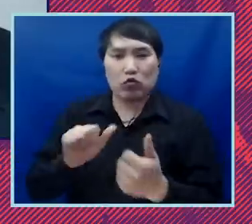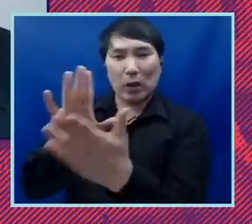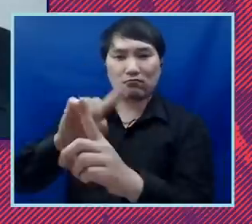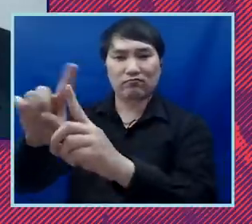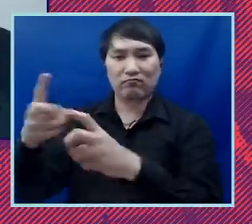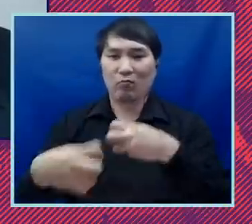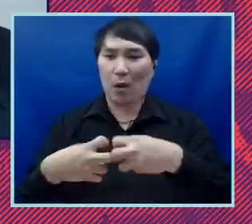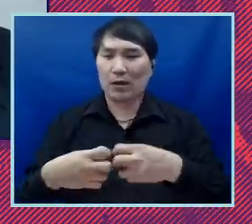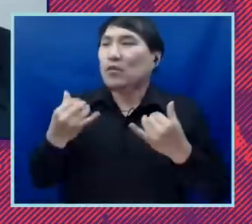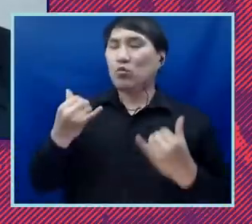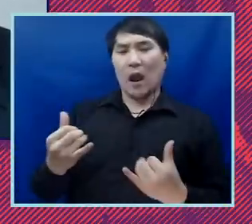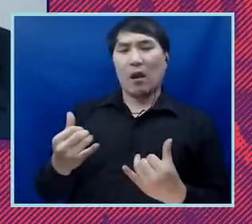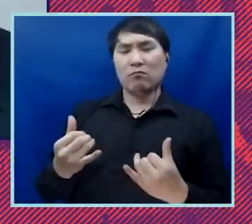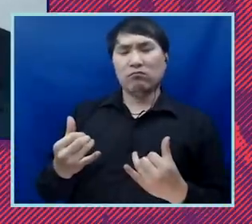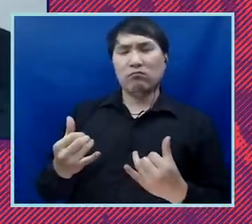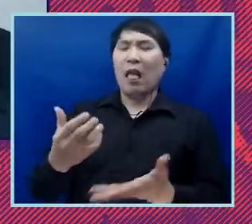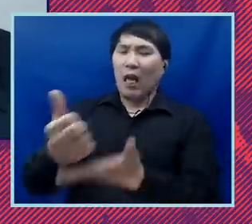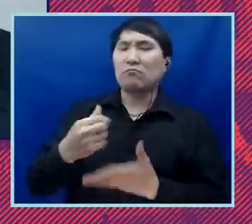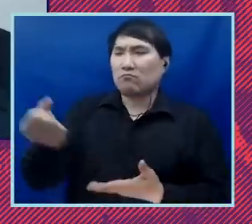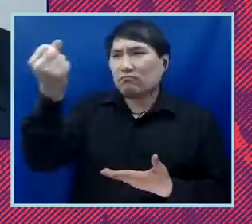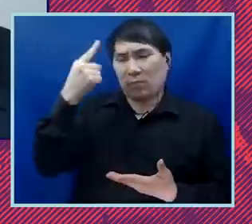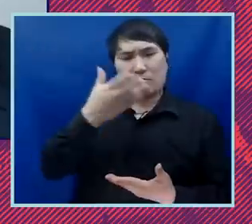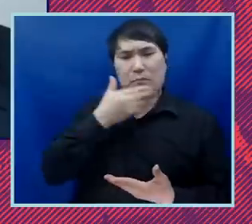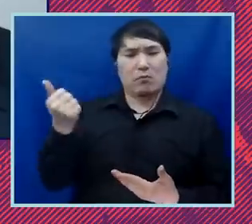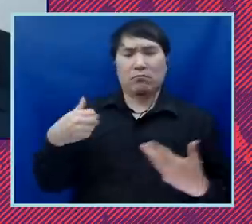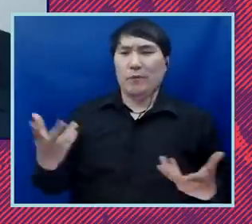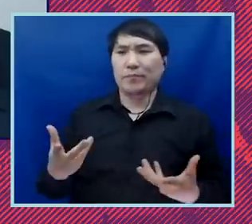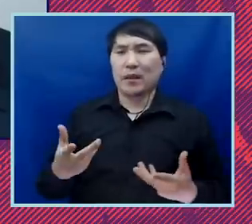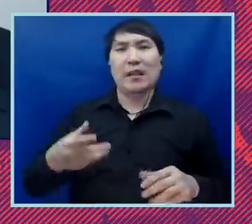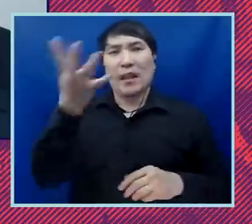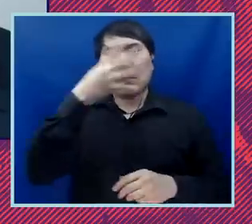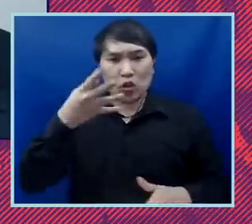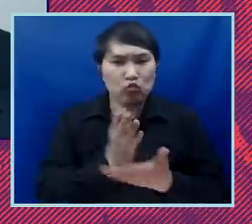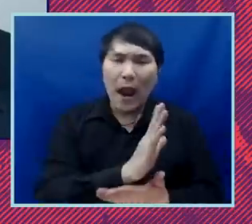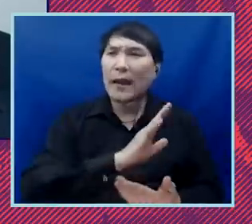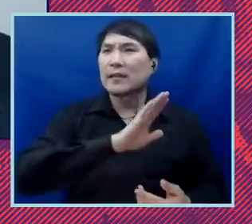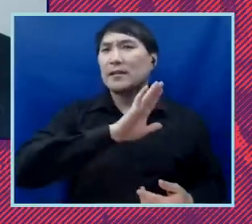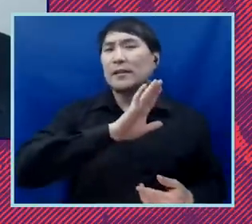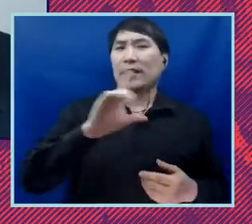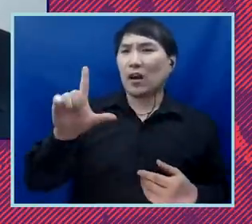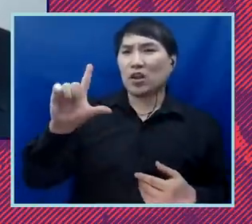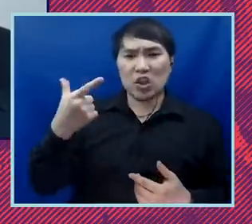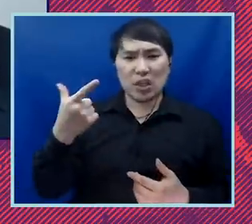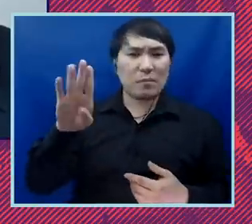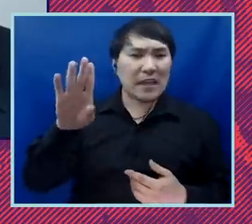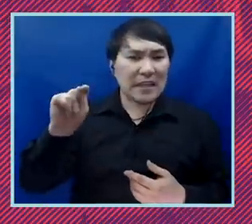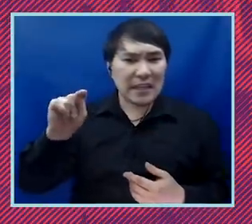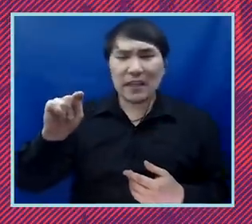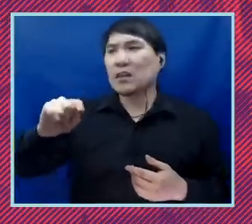about what has happened in the immigrant rights context, in the LGBT context. Give us a sense